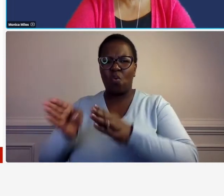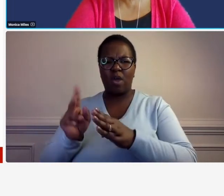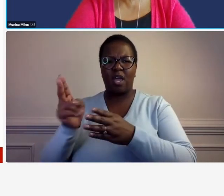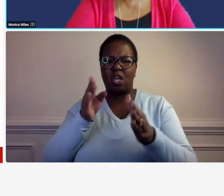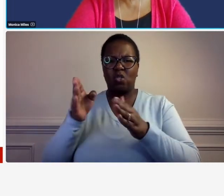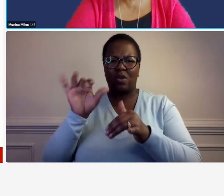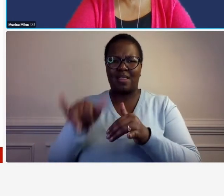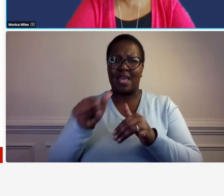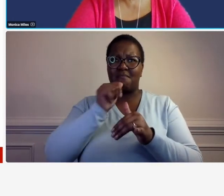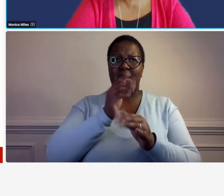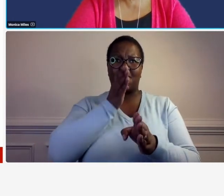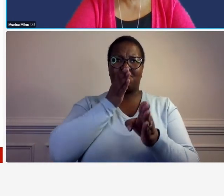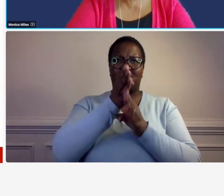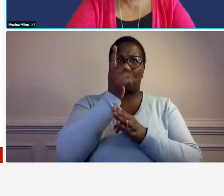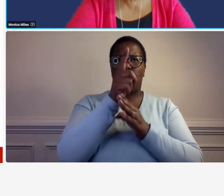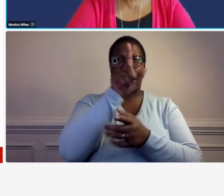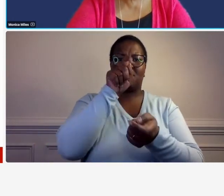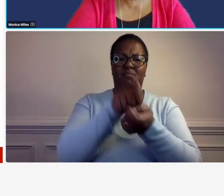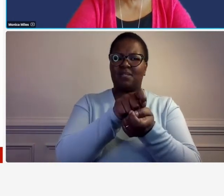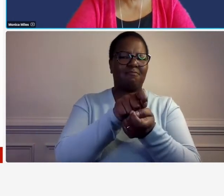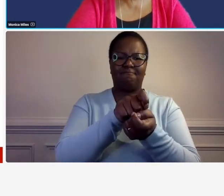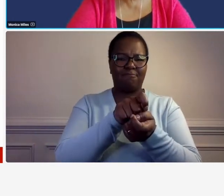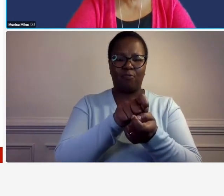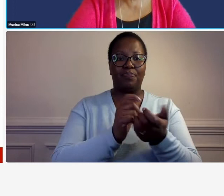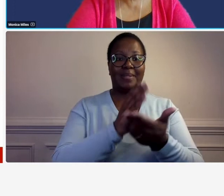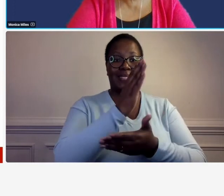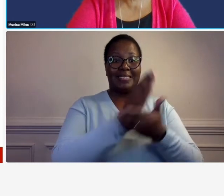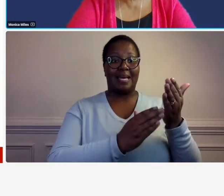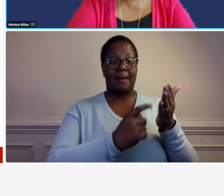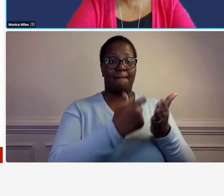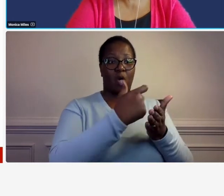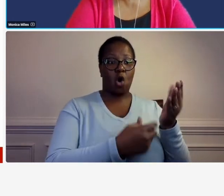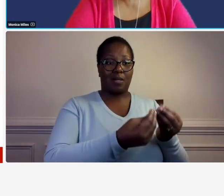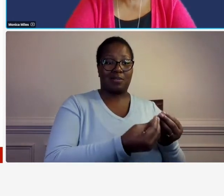you know sometimes some certain types of expenses it's best to allocate the cost based on head count